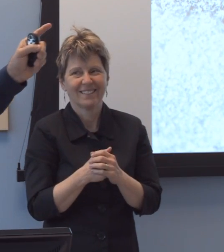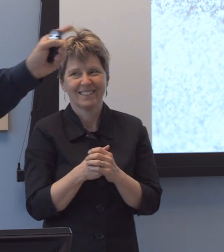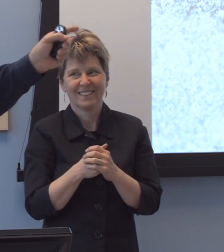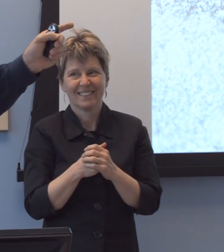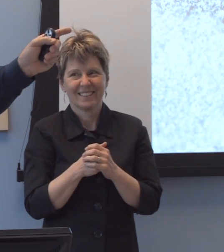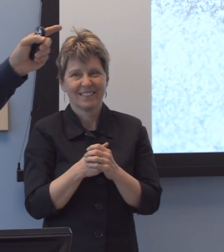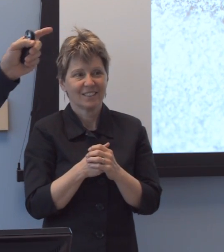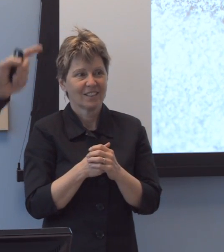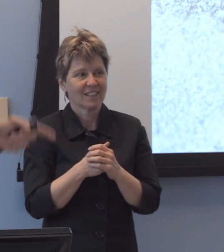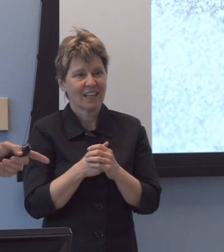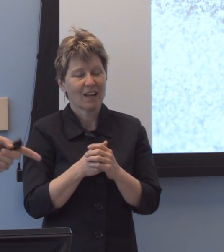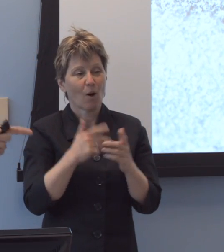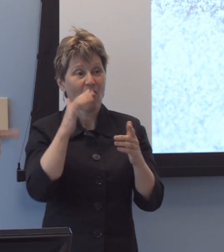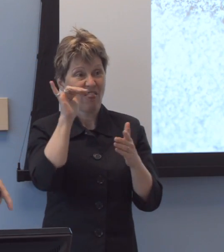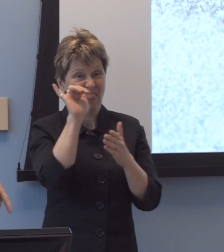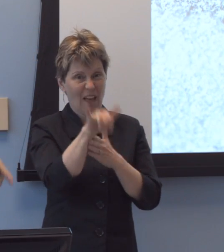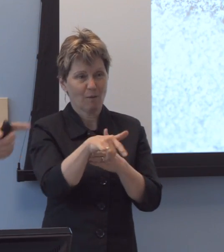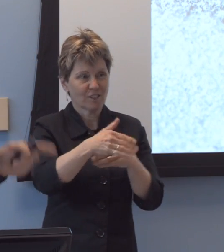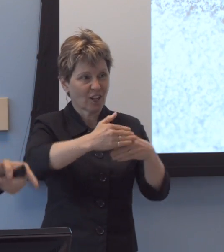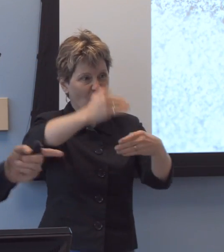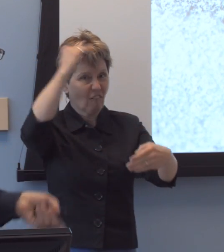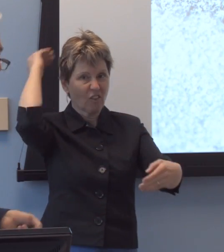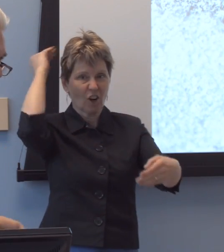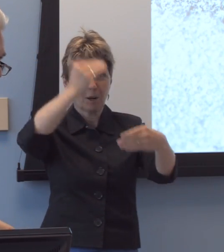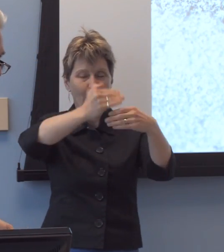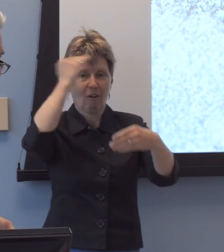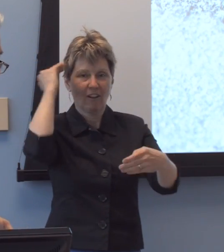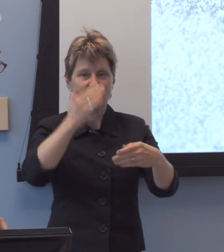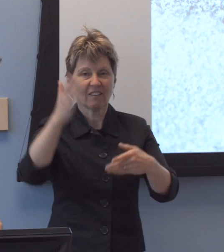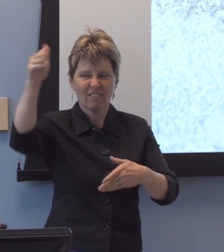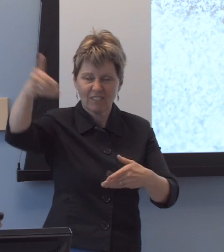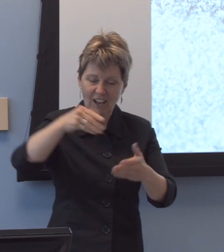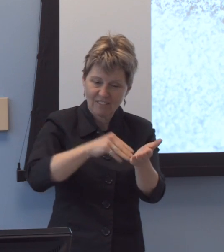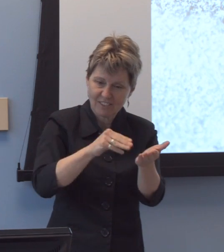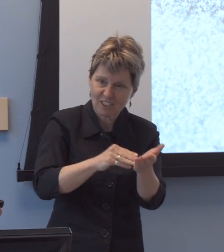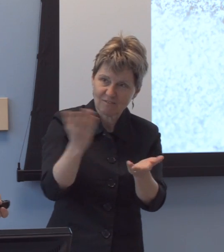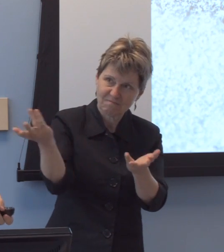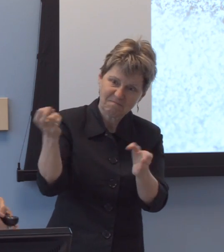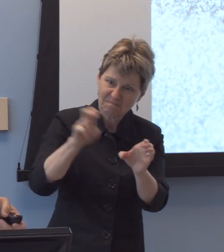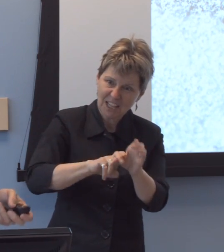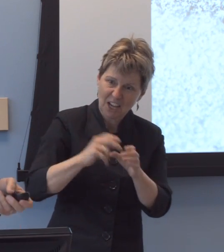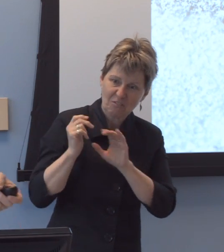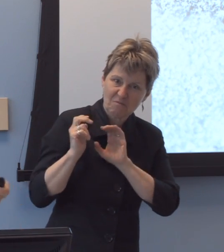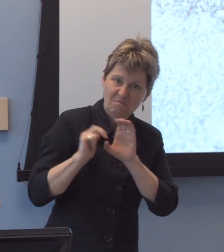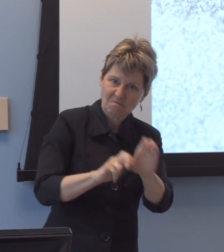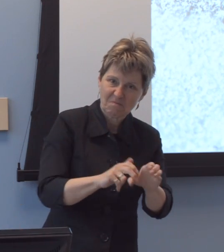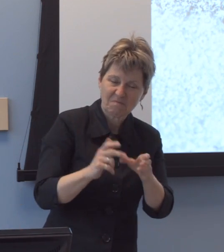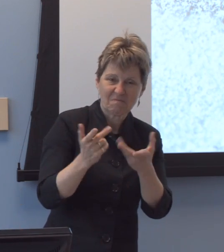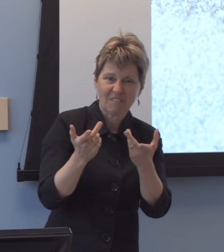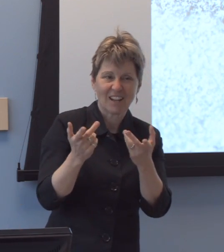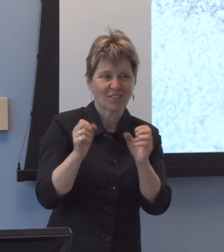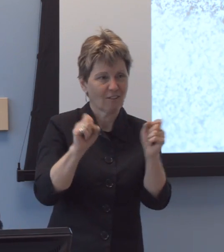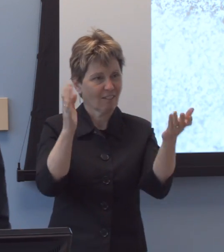I-in a convertible and invited the physician to take a ride. So, clap for that one; I love that one.